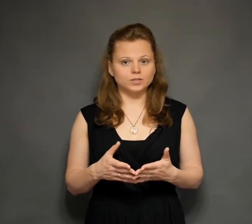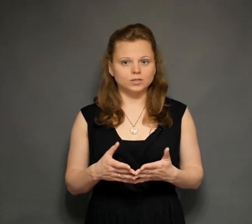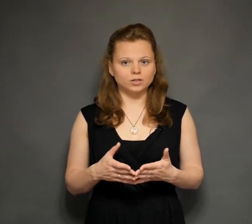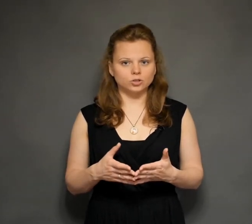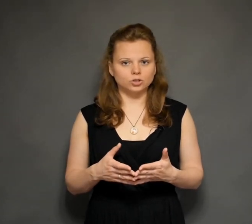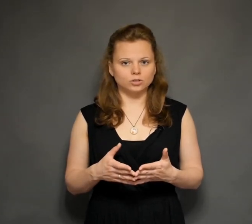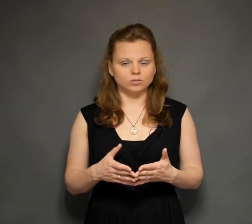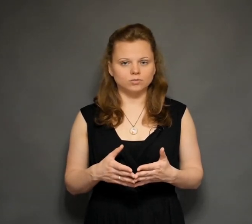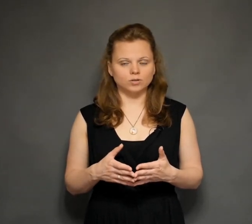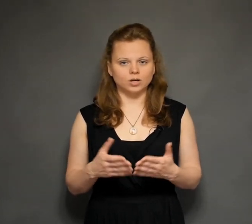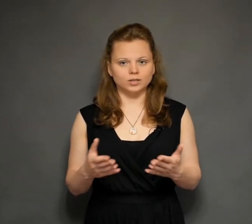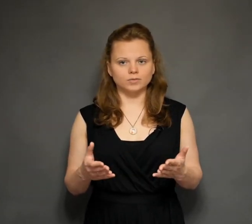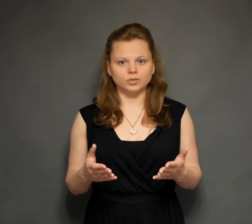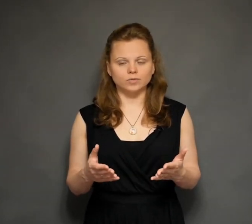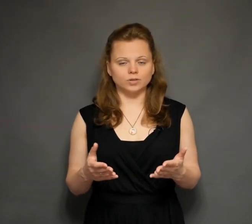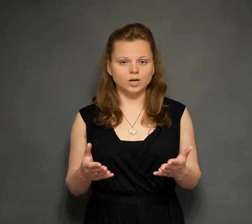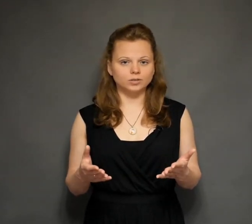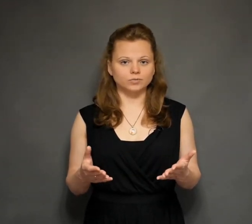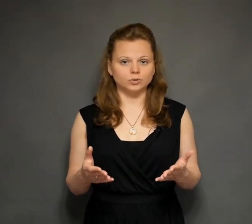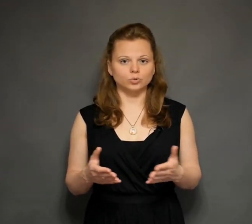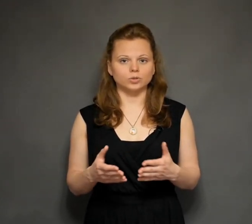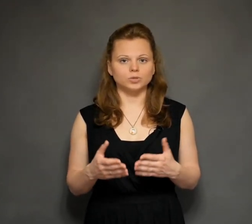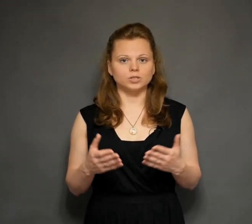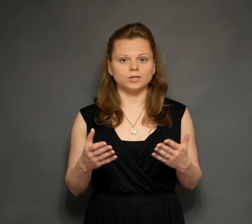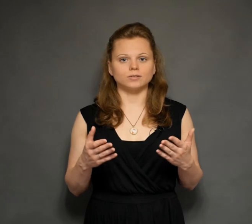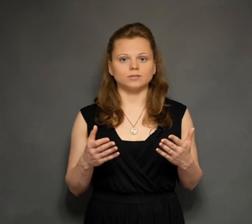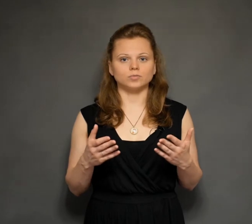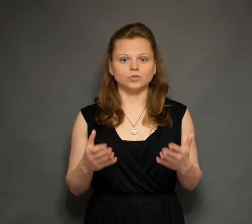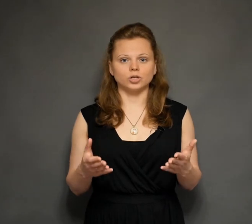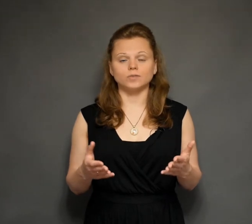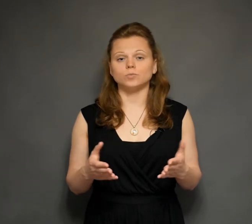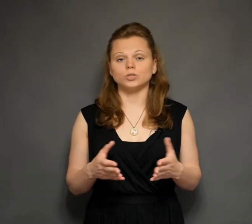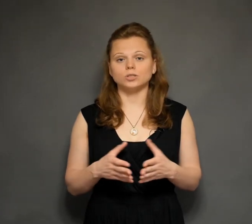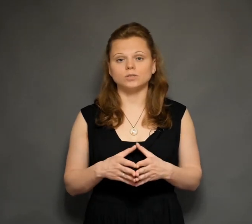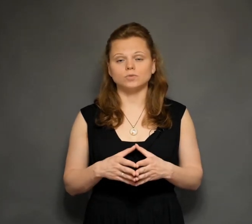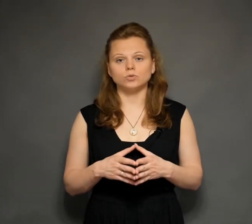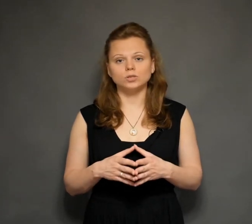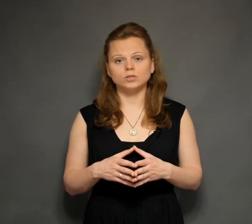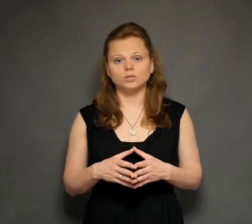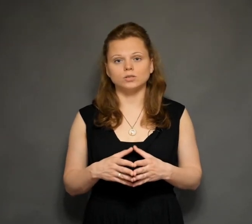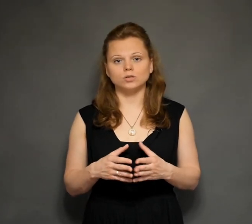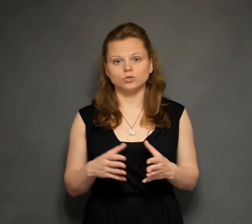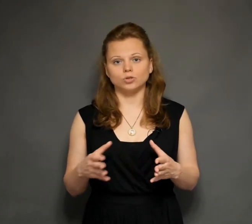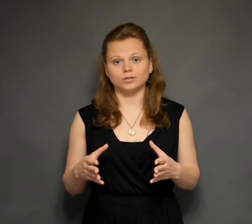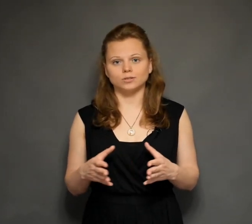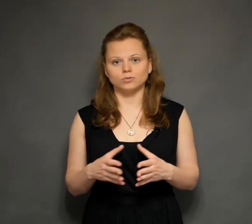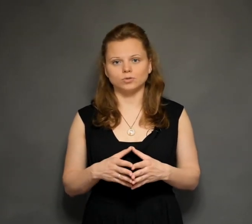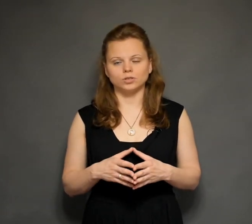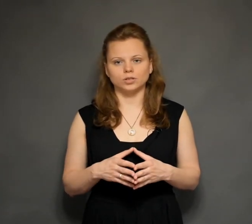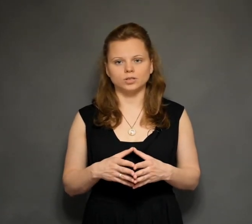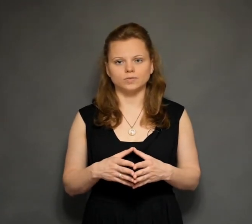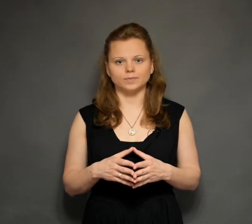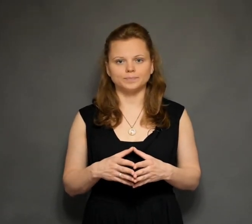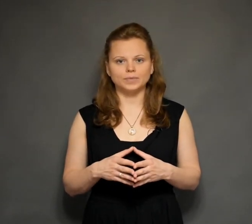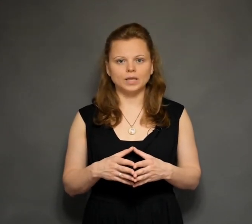Historically, as the Archive Ancient Acts, combining Former Archive of the Ministry of Justice and also some other files